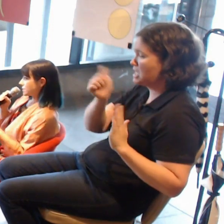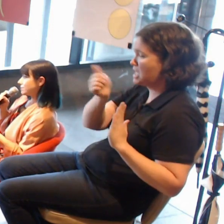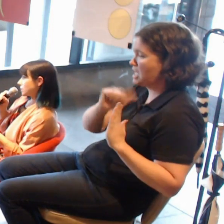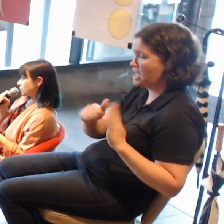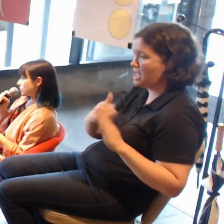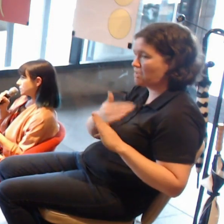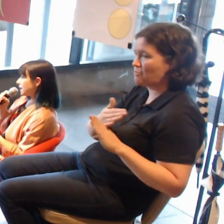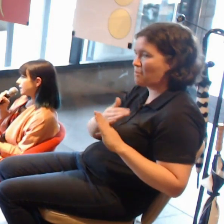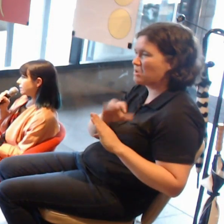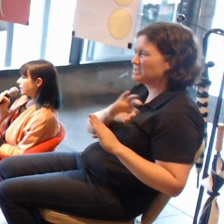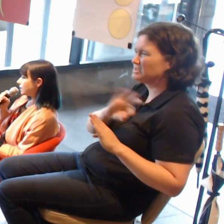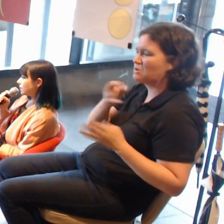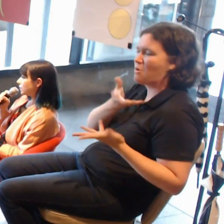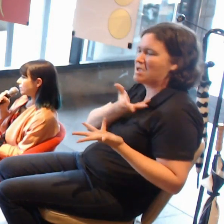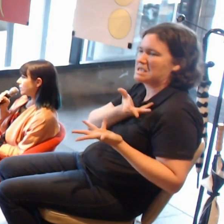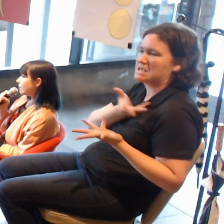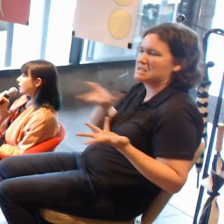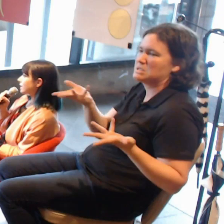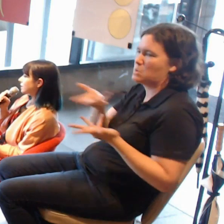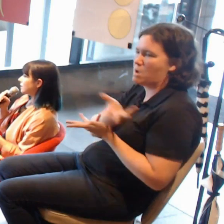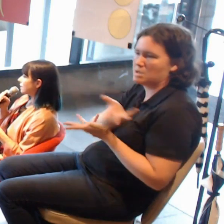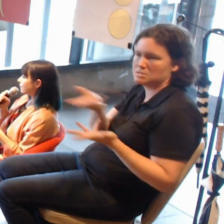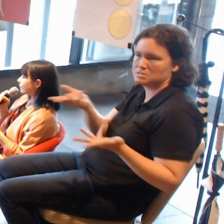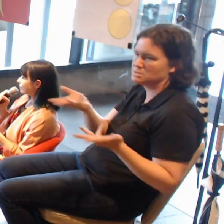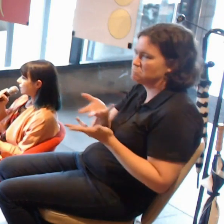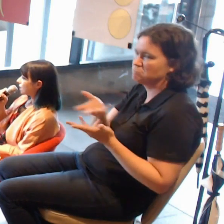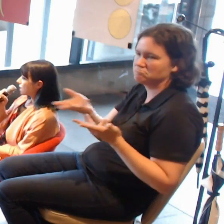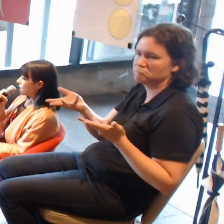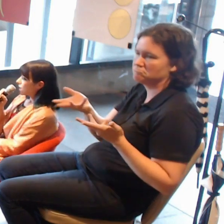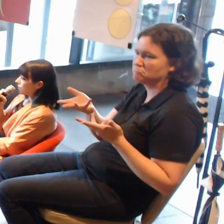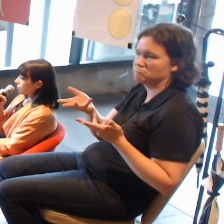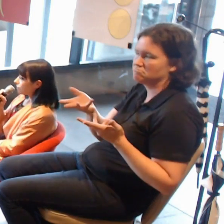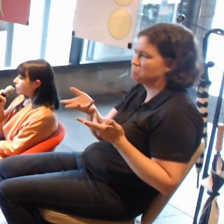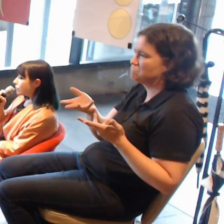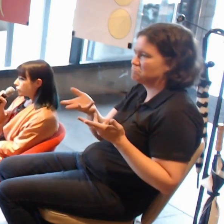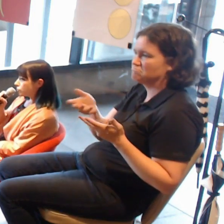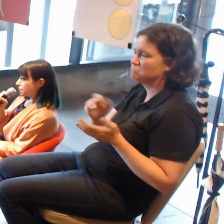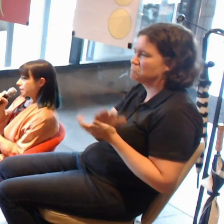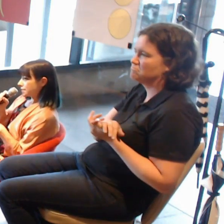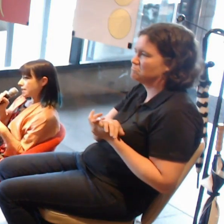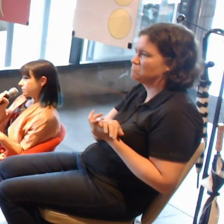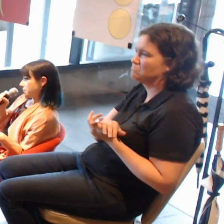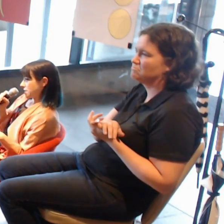They were very vocal about it never being interactive.